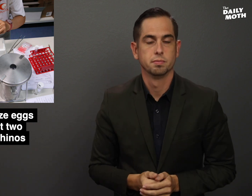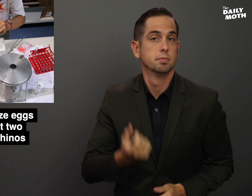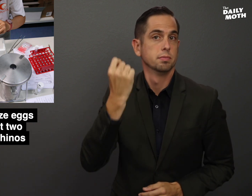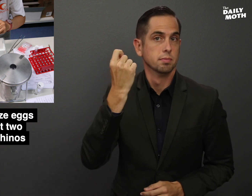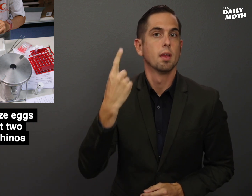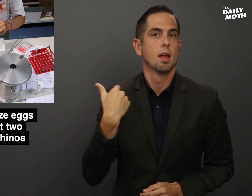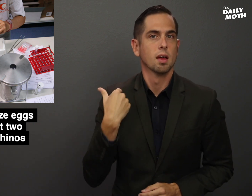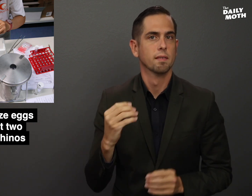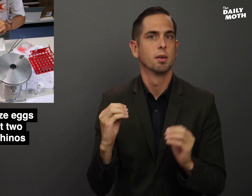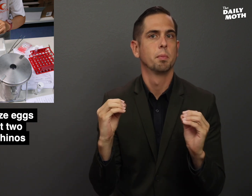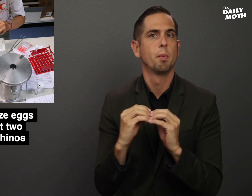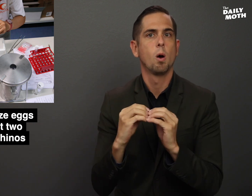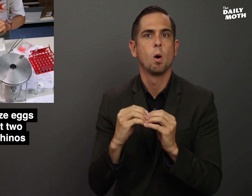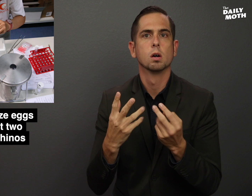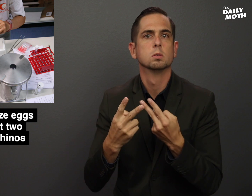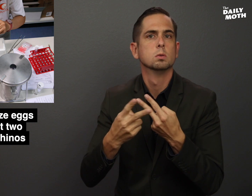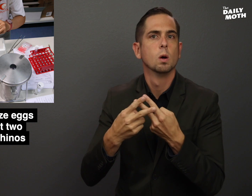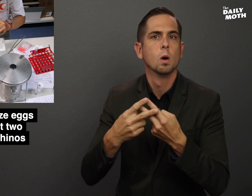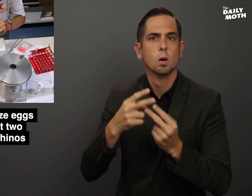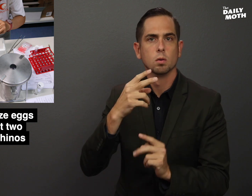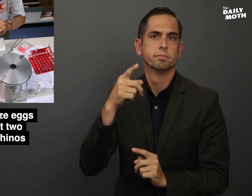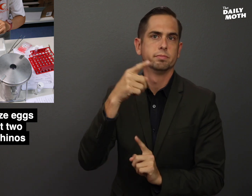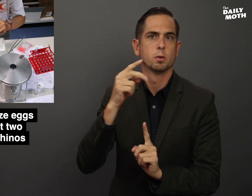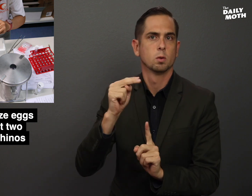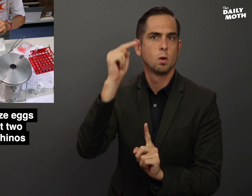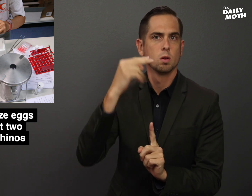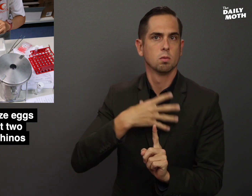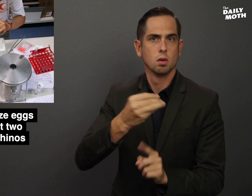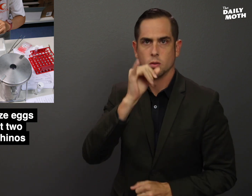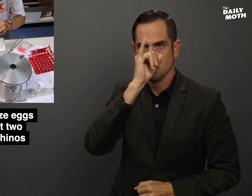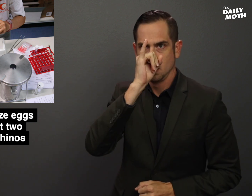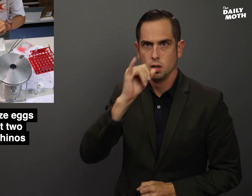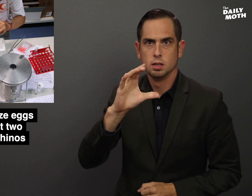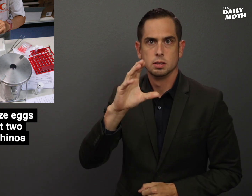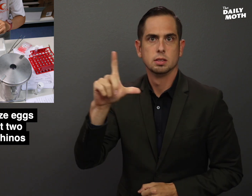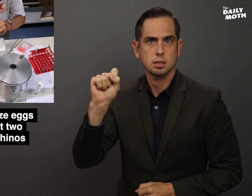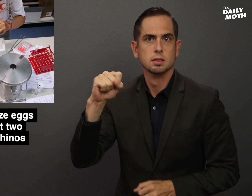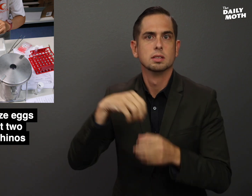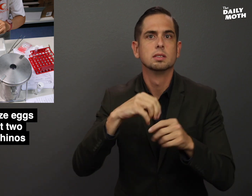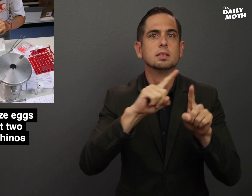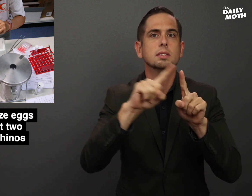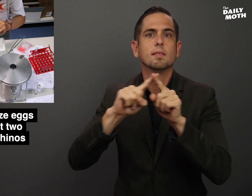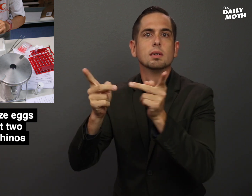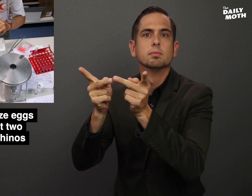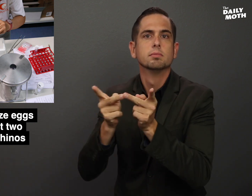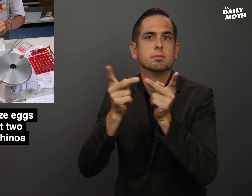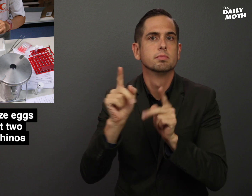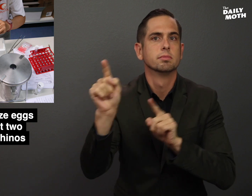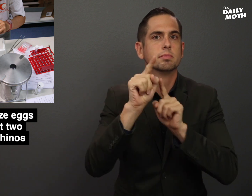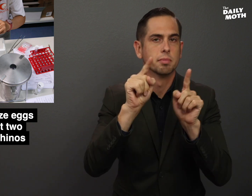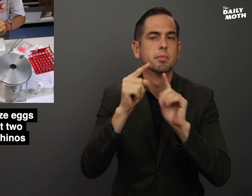There are more stored rhino cells in different locations,